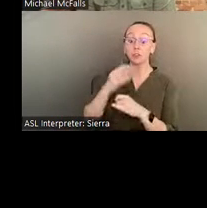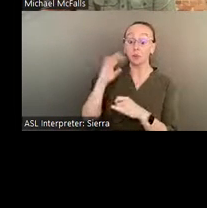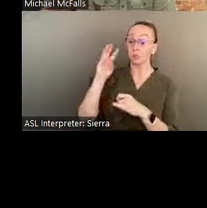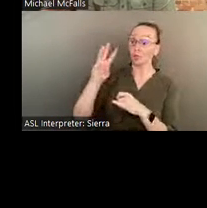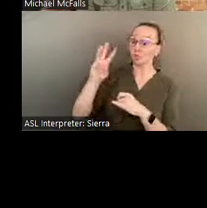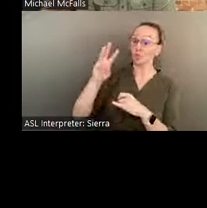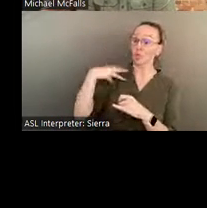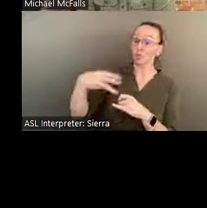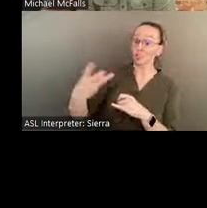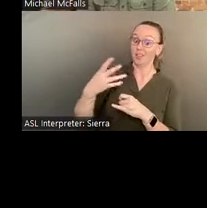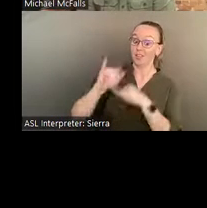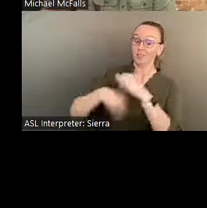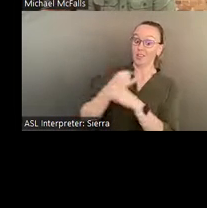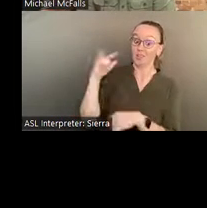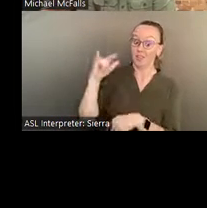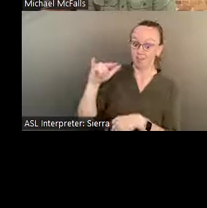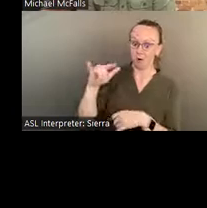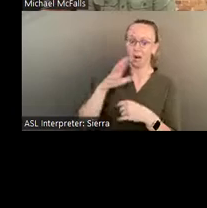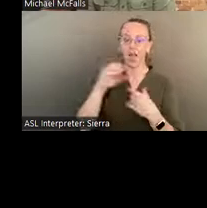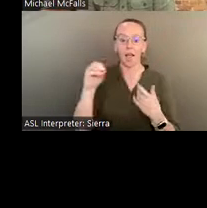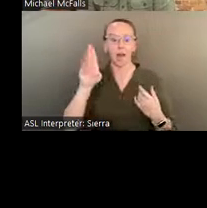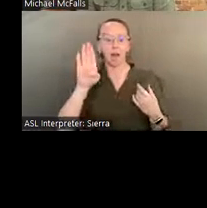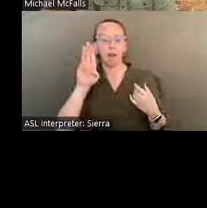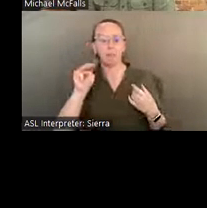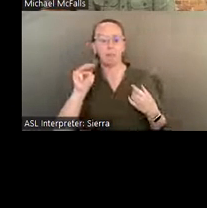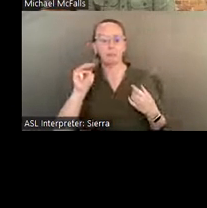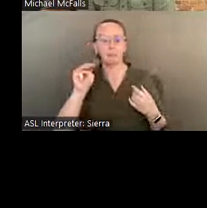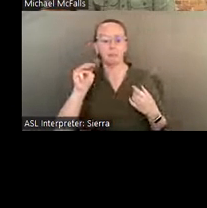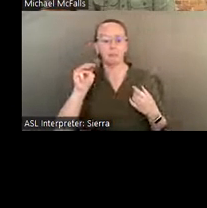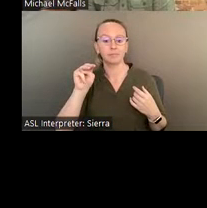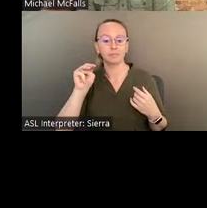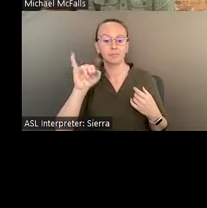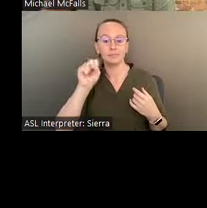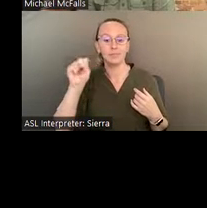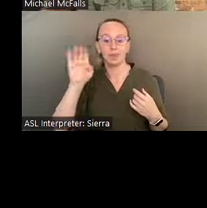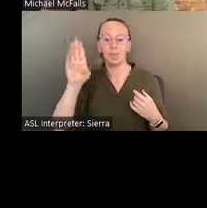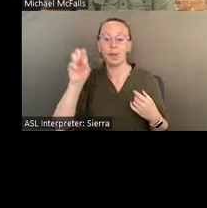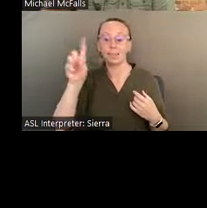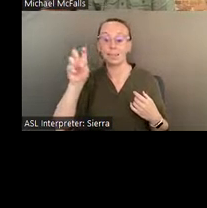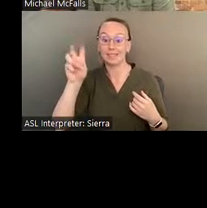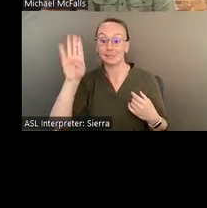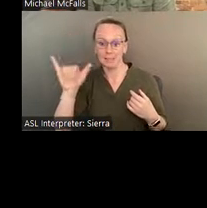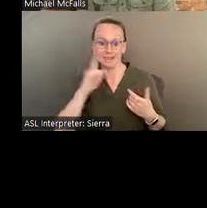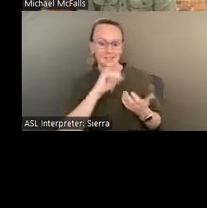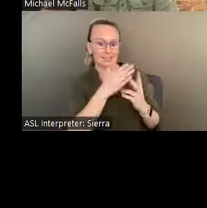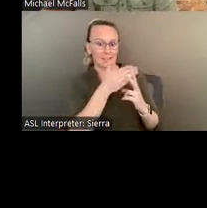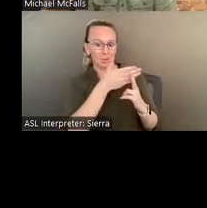between them, and Dorothy Joyner describes Mary as being startled and really just truly